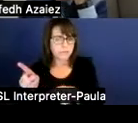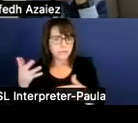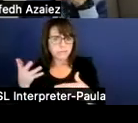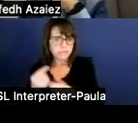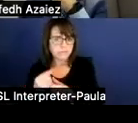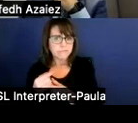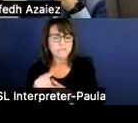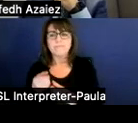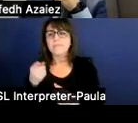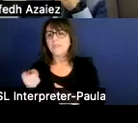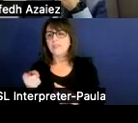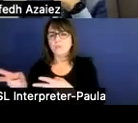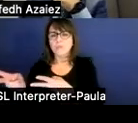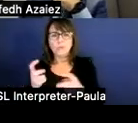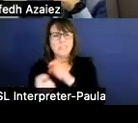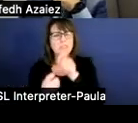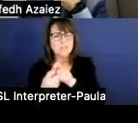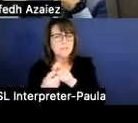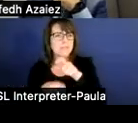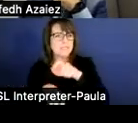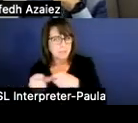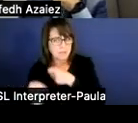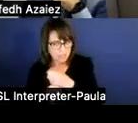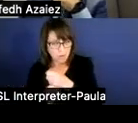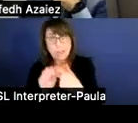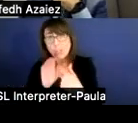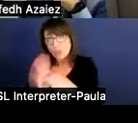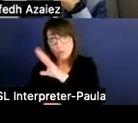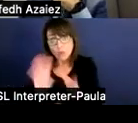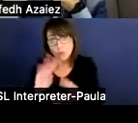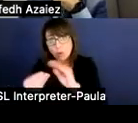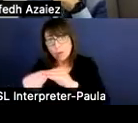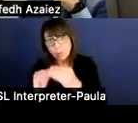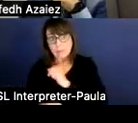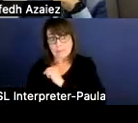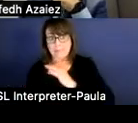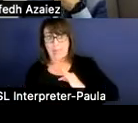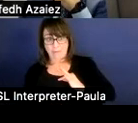So this was pulled at a certain time of the year. And it reflects the total number of staff that we have now.